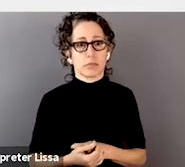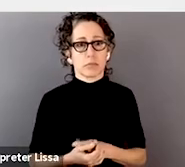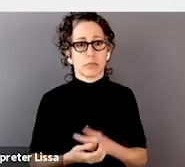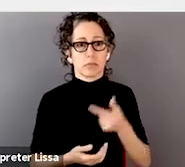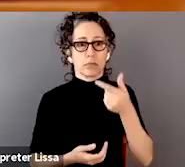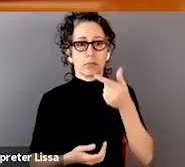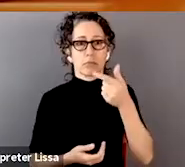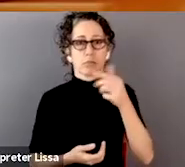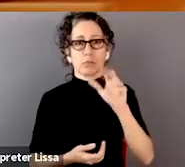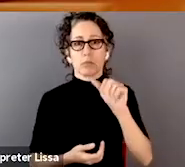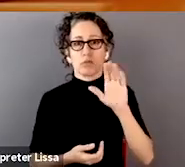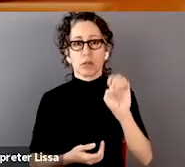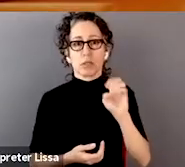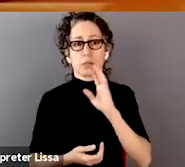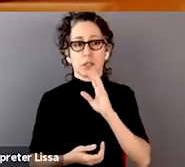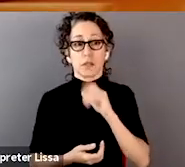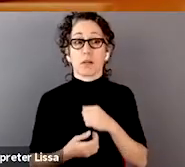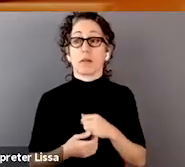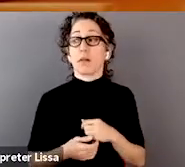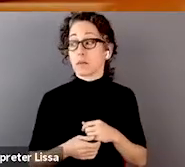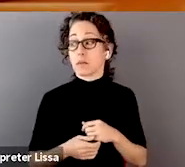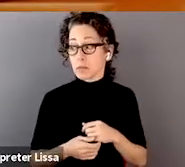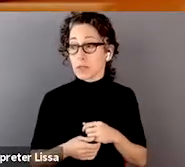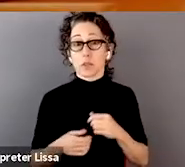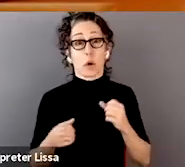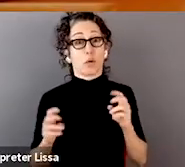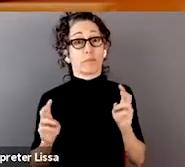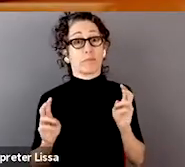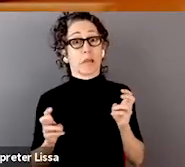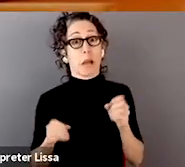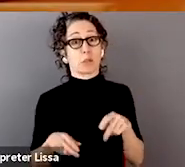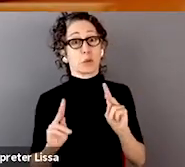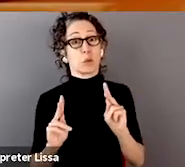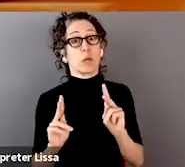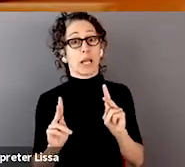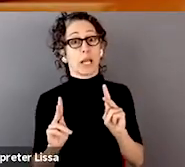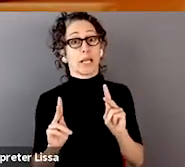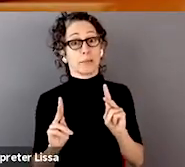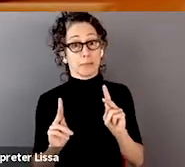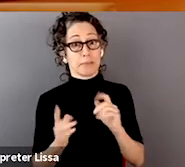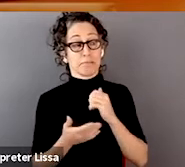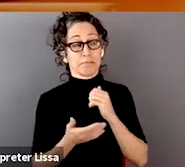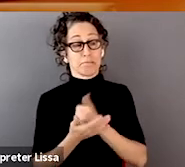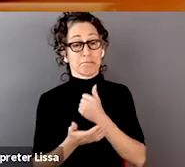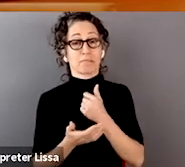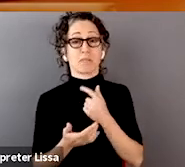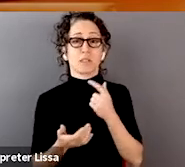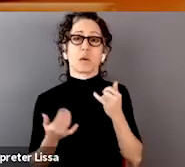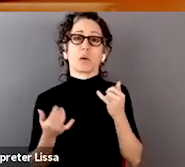Speaking of opportunity, I'm wondering what you all think are the areas in ML